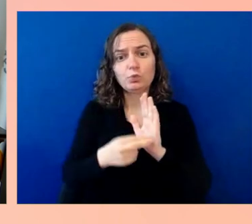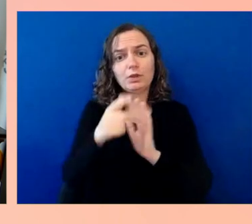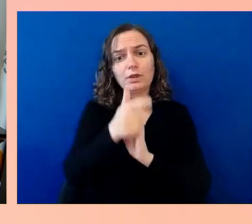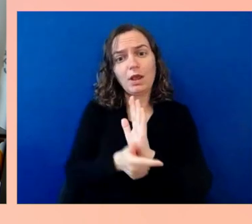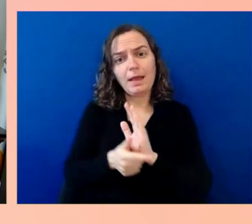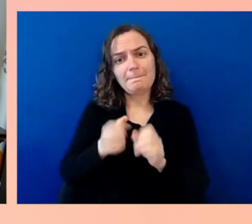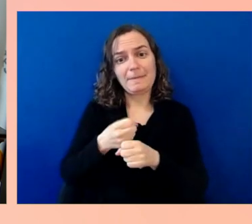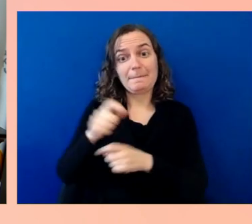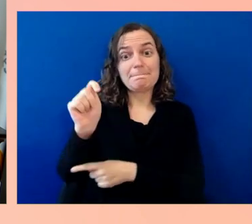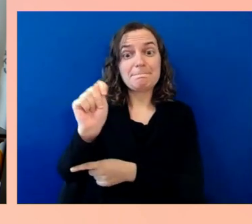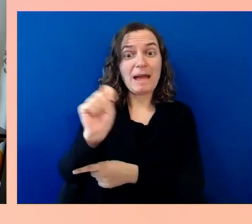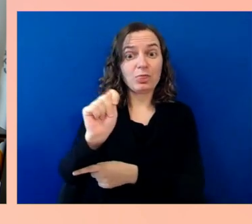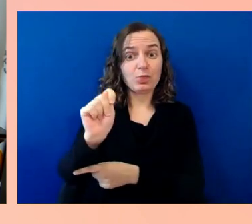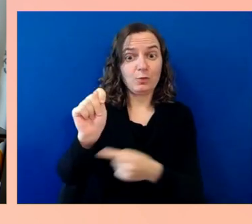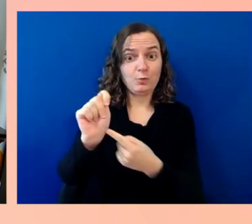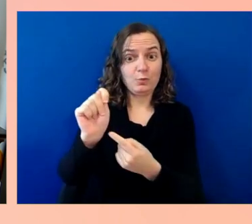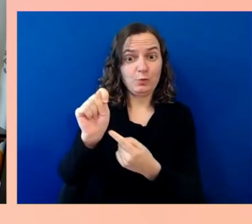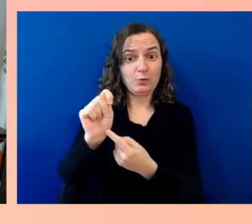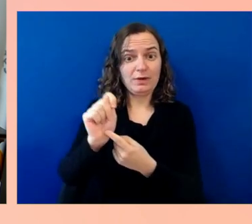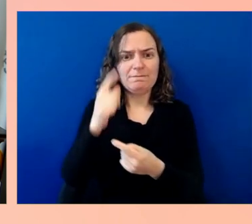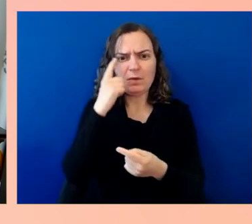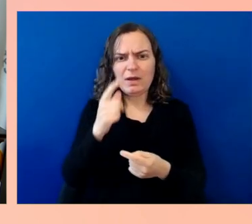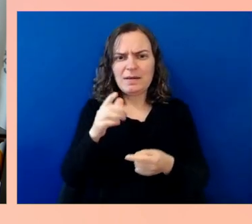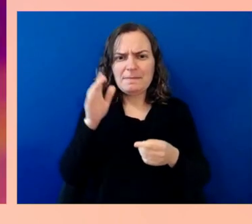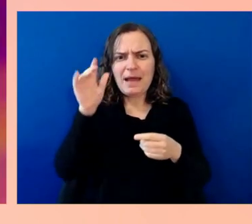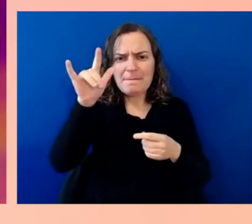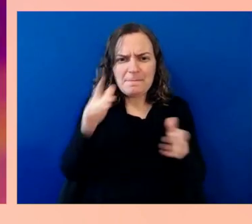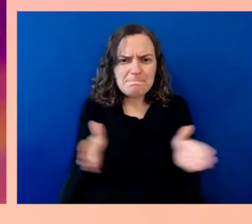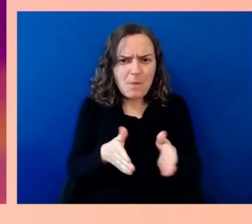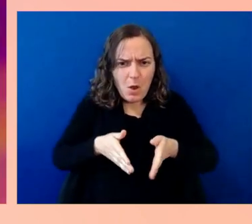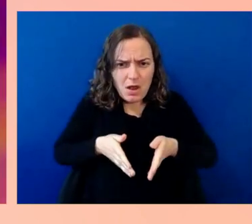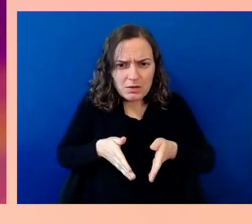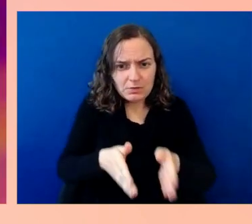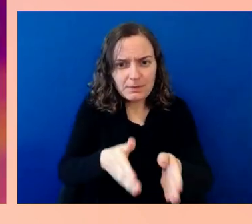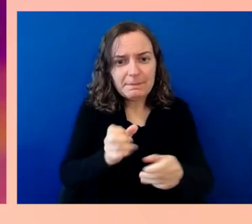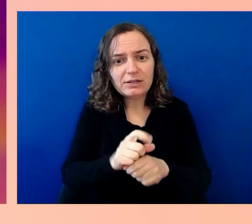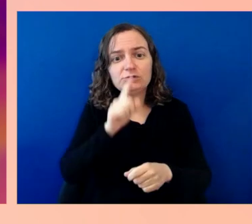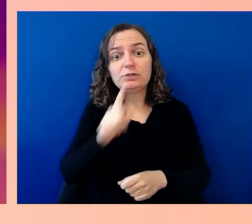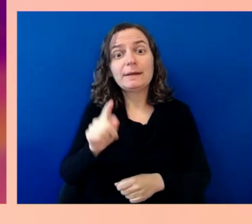of dehydrating themselves, just because of what they know they will not get in terms of